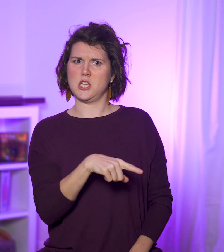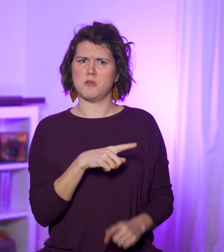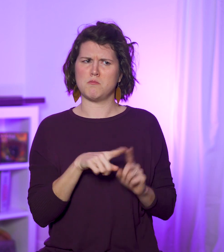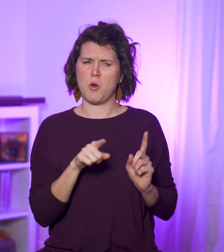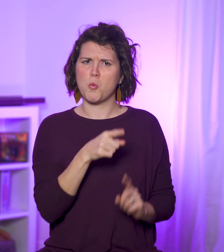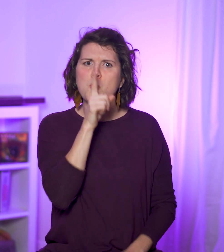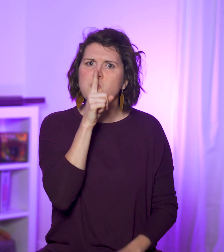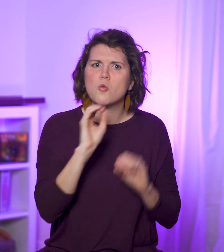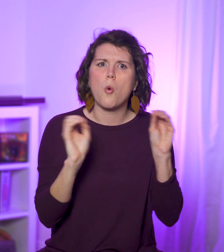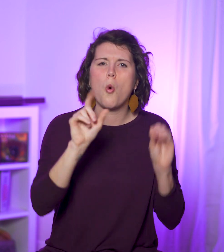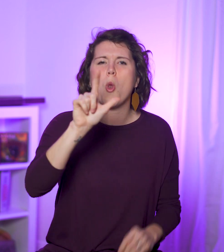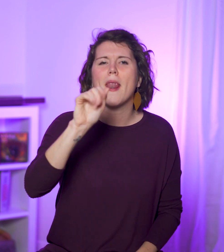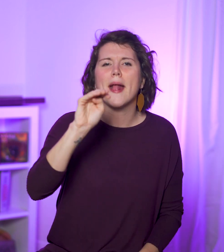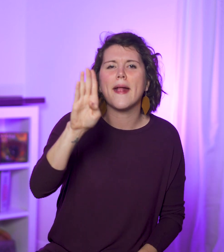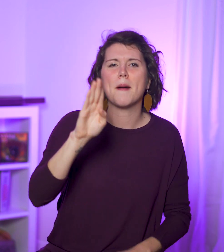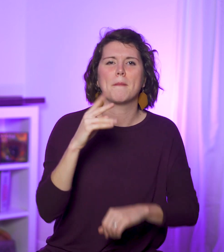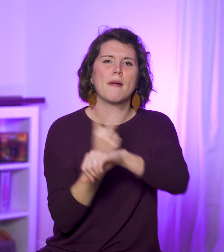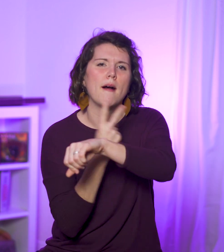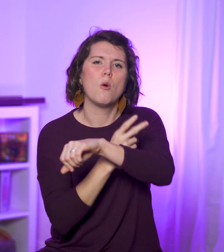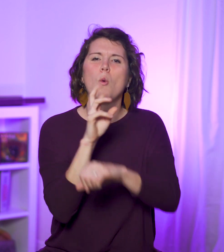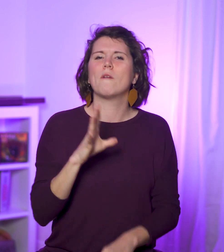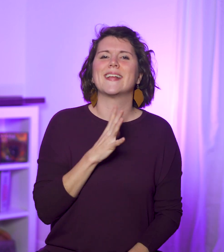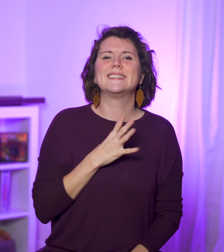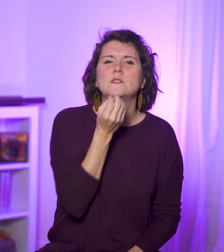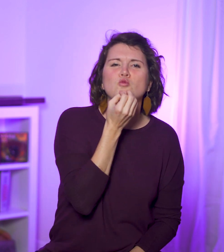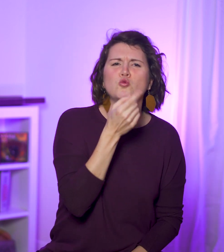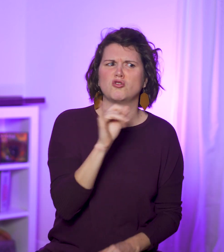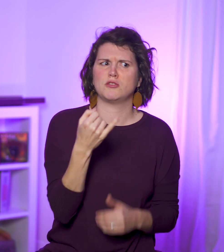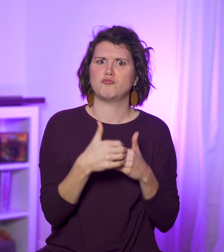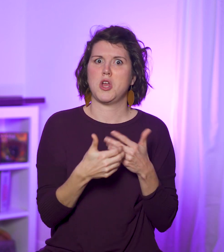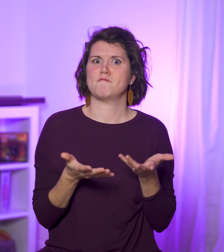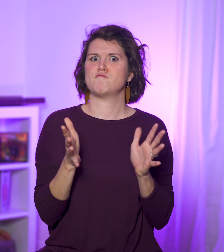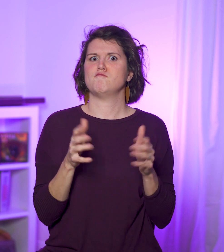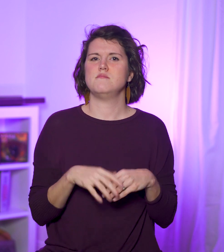but there’s no mention of them eating anything here besides bread.